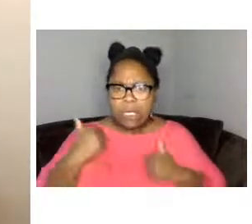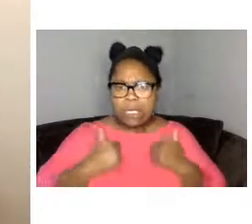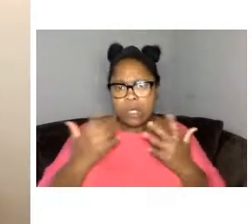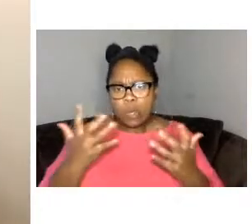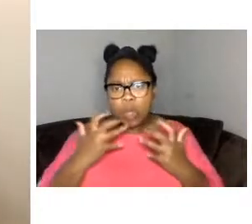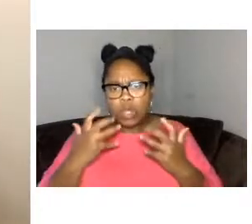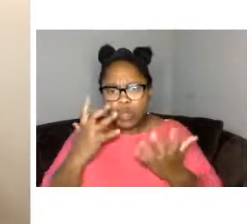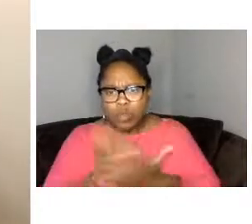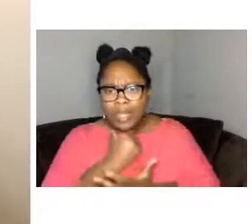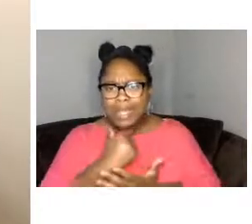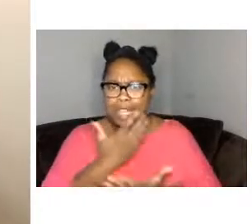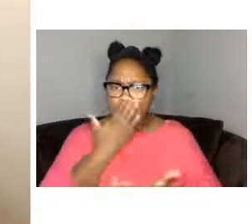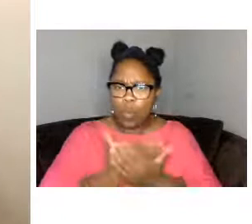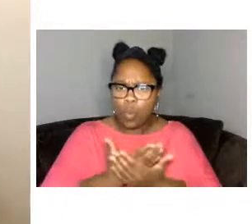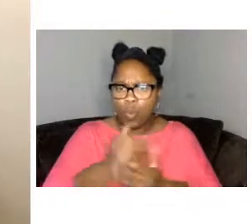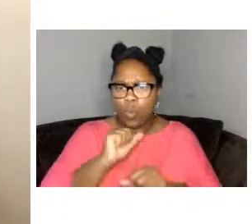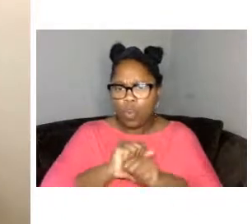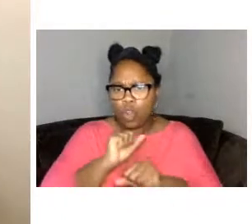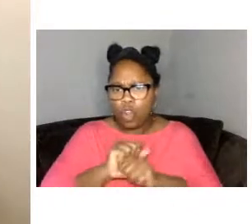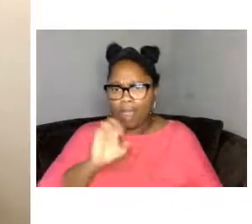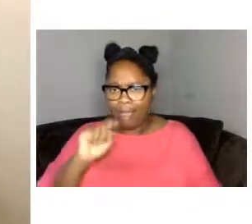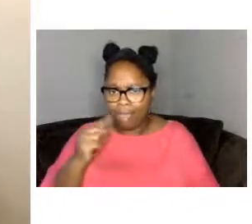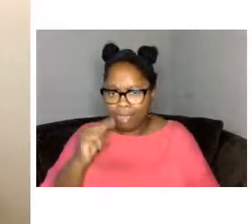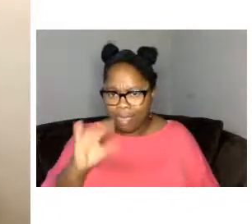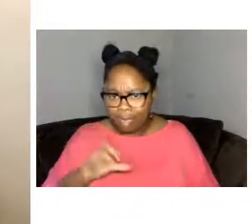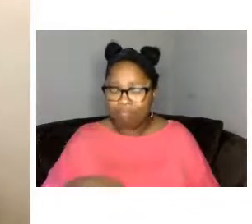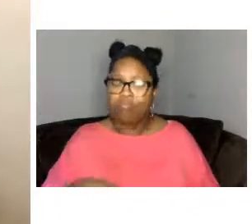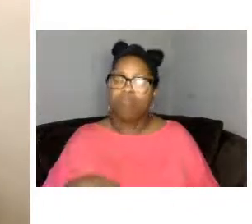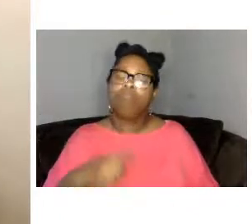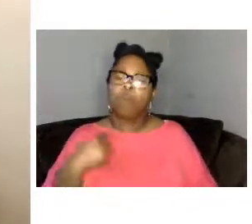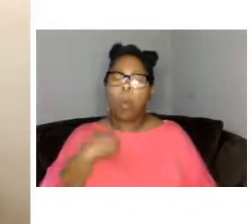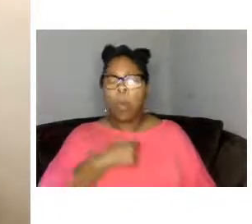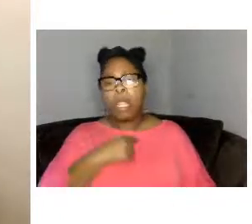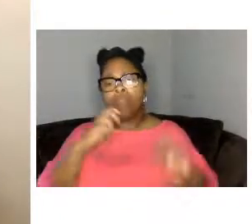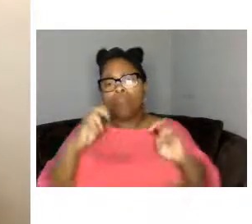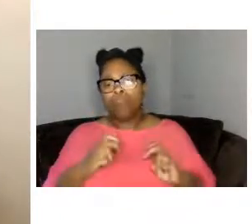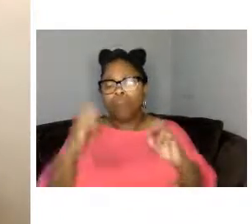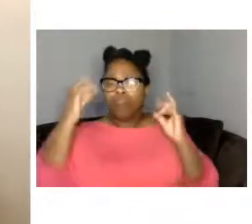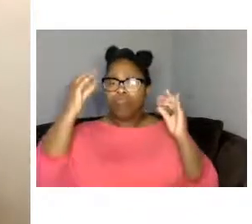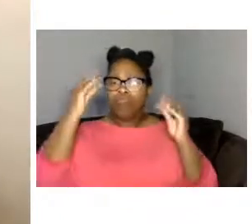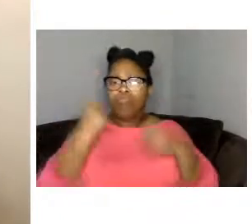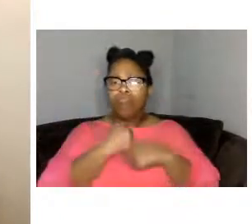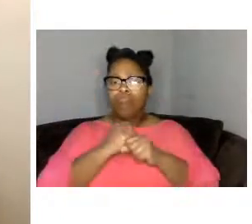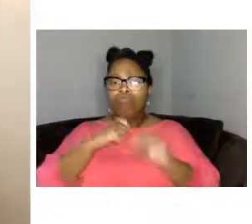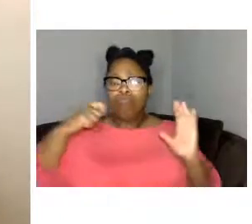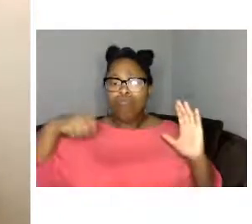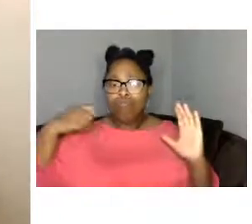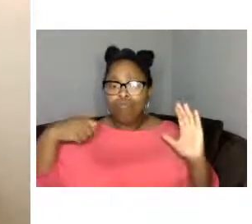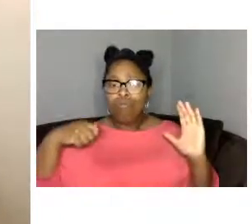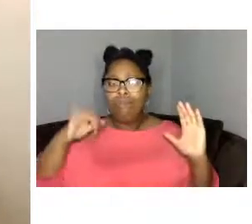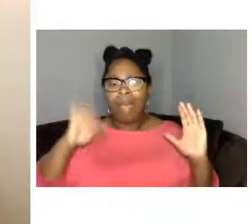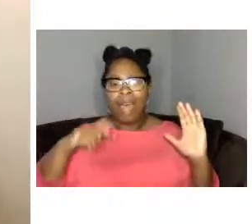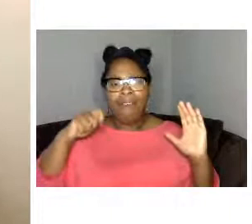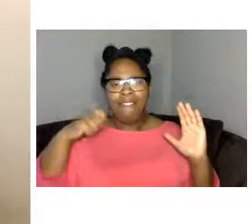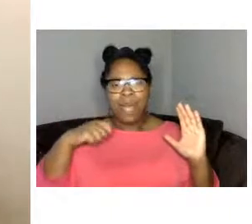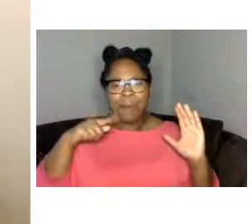when noah and i sat down and we talked about you know creating a film we realized that the film needed to be about savage and to really tell his